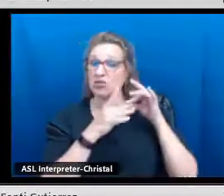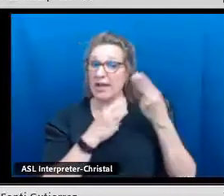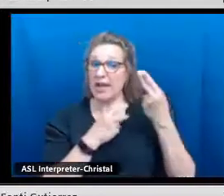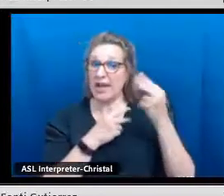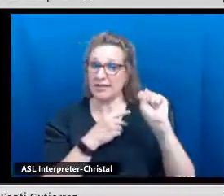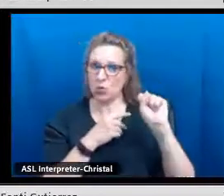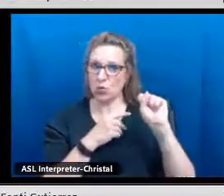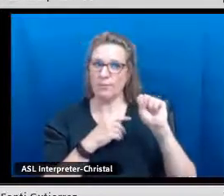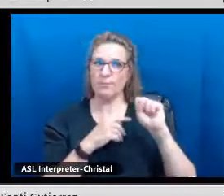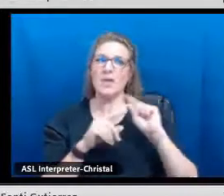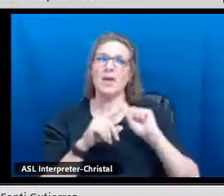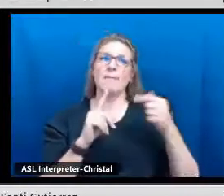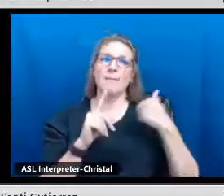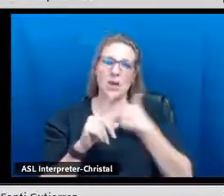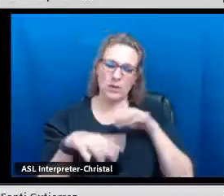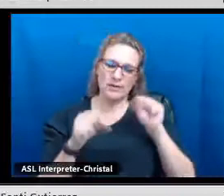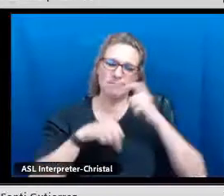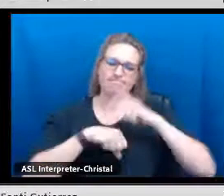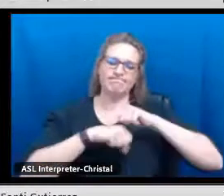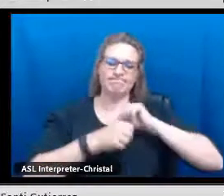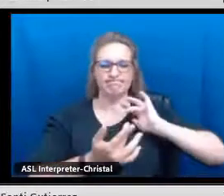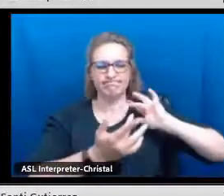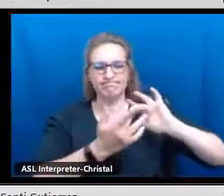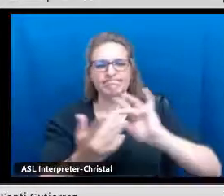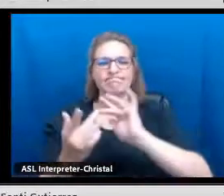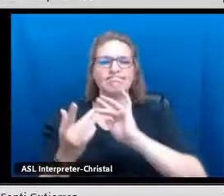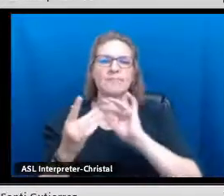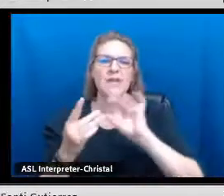to everyone, specifically, of course, to the high school.